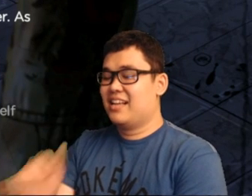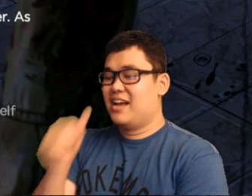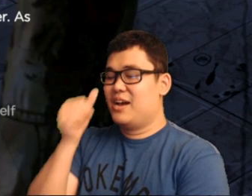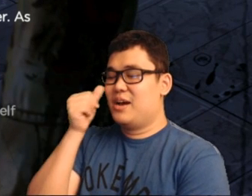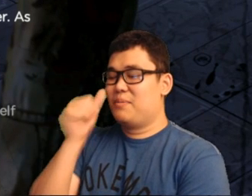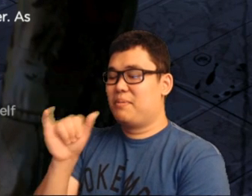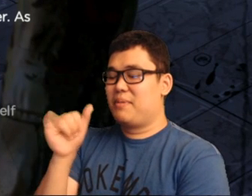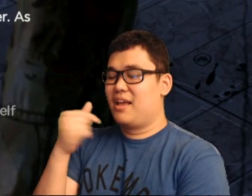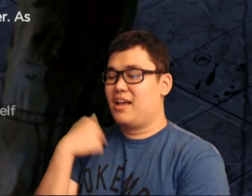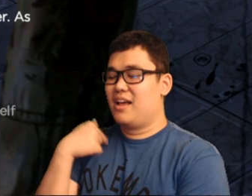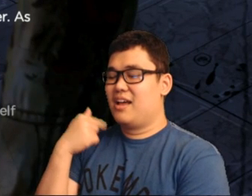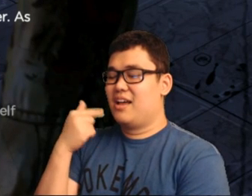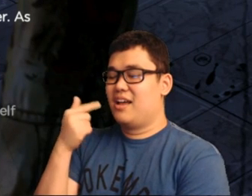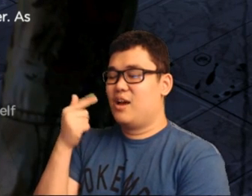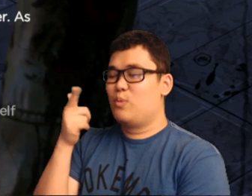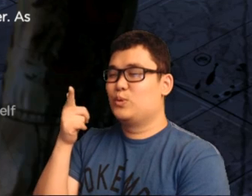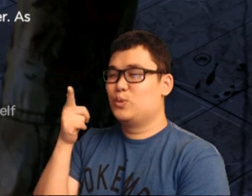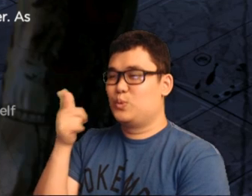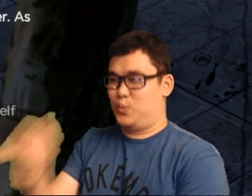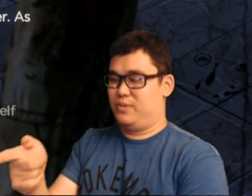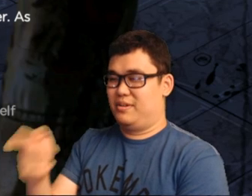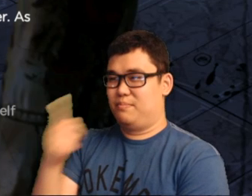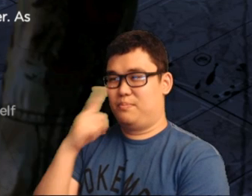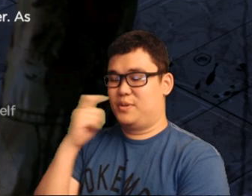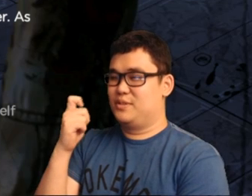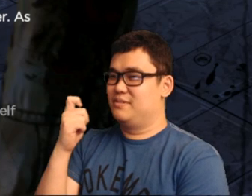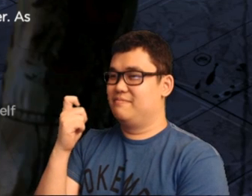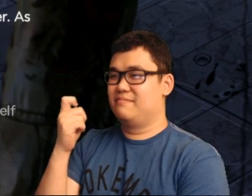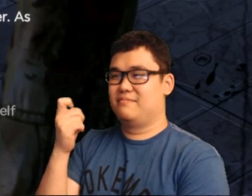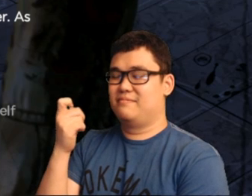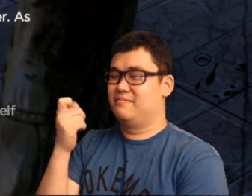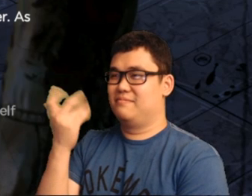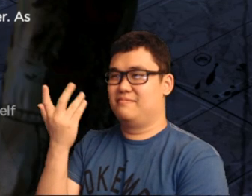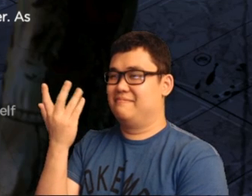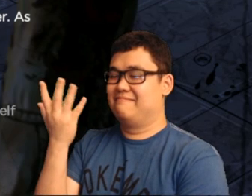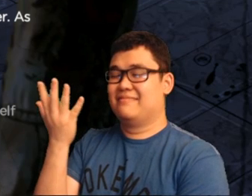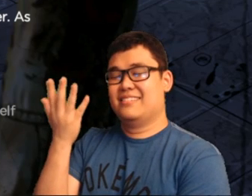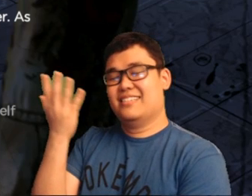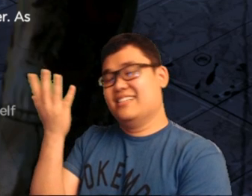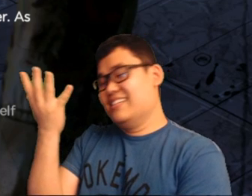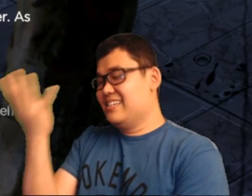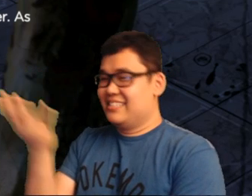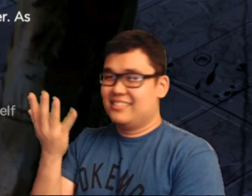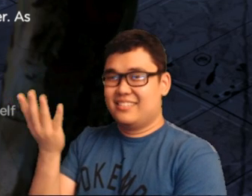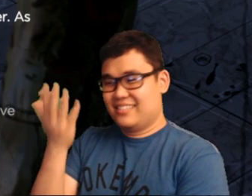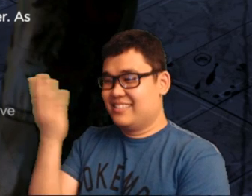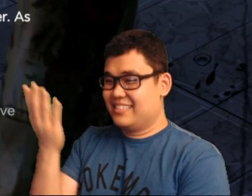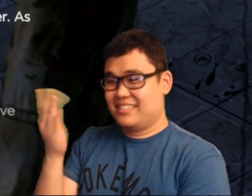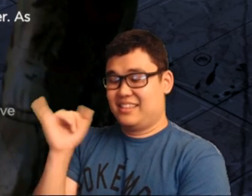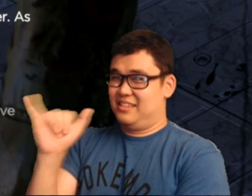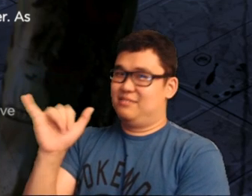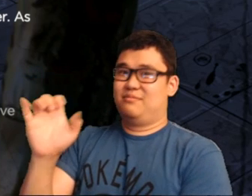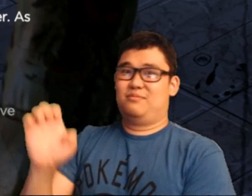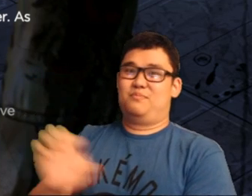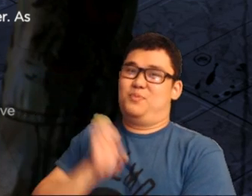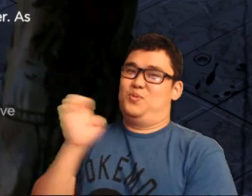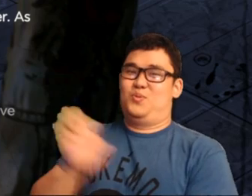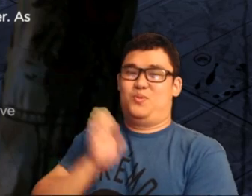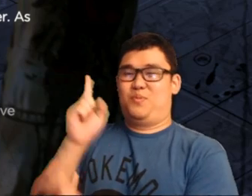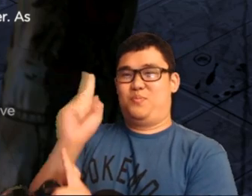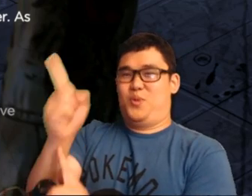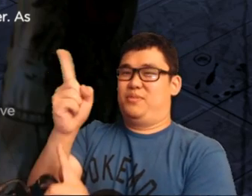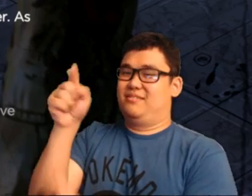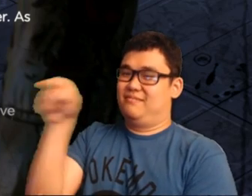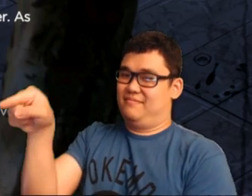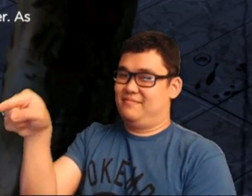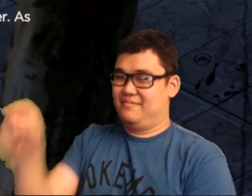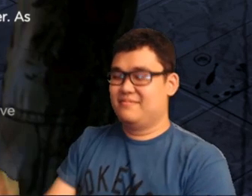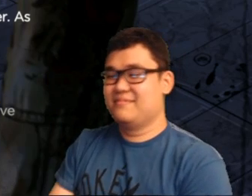Uh... I remember I chose to shoot him because uh... (sigh) That moment is very emotional to me.